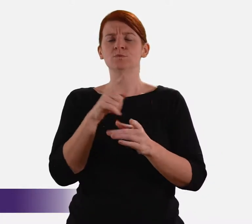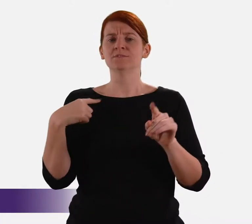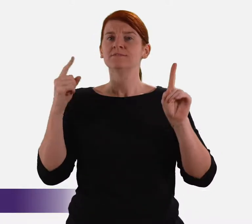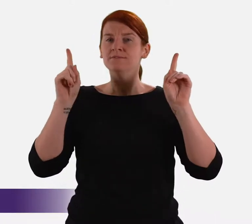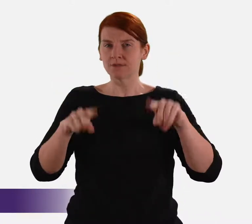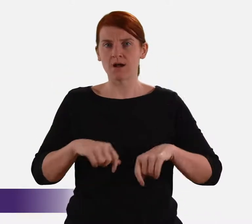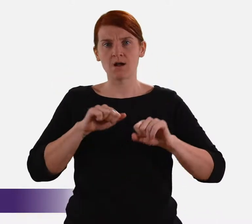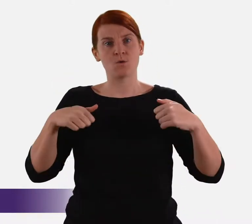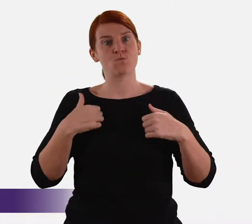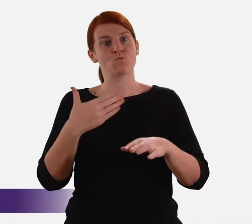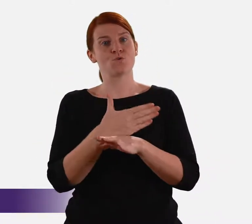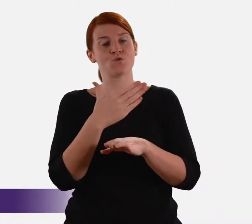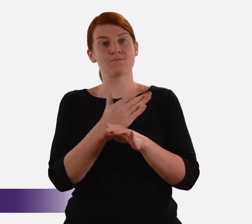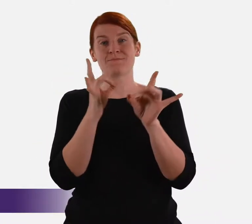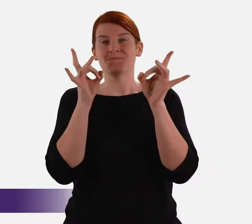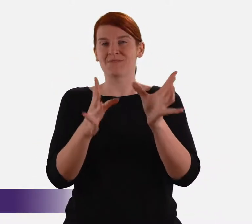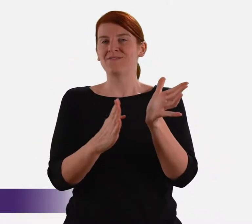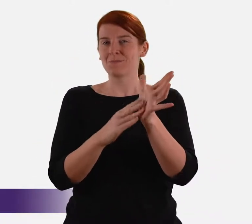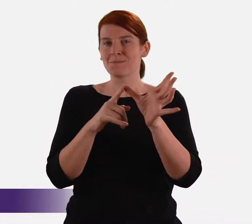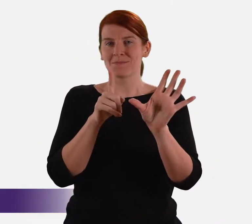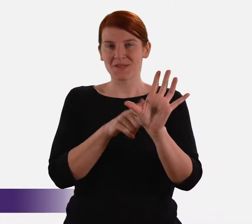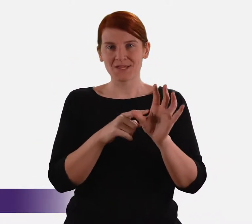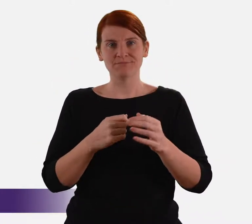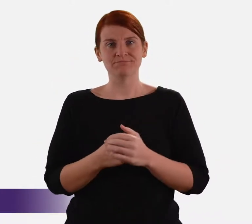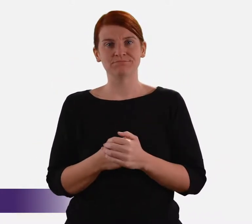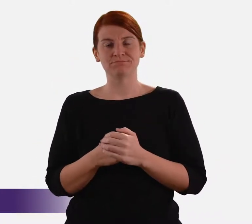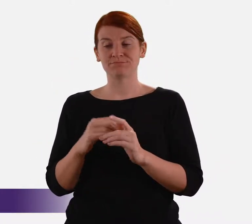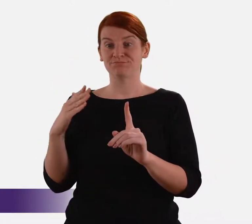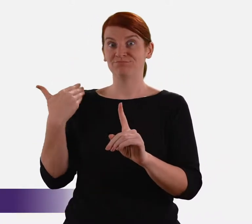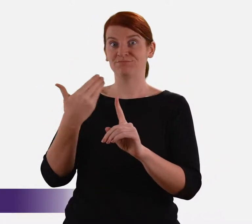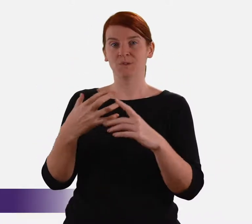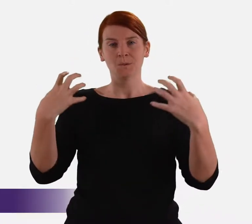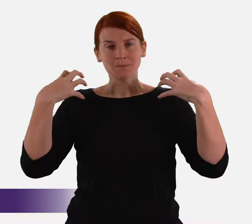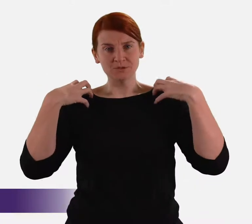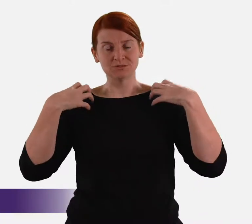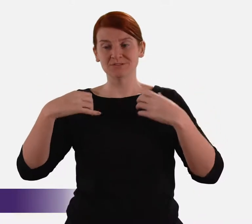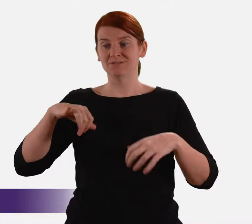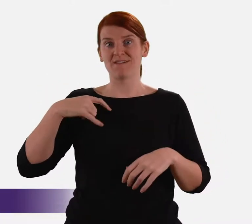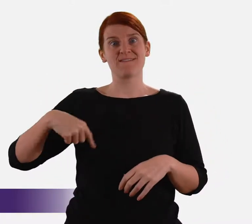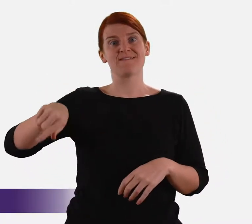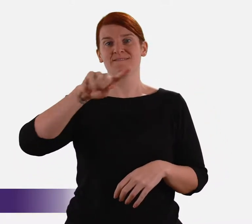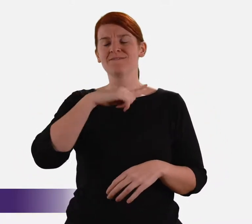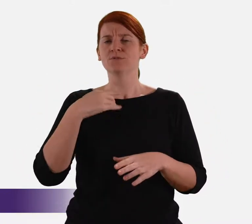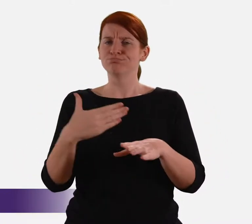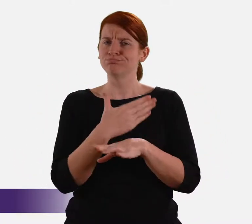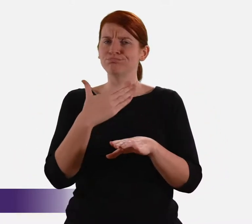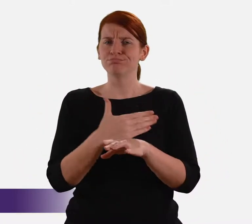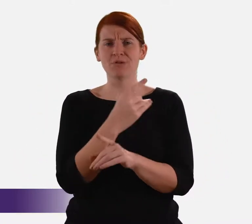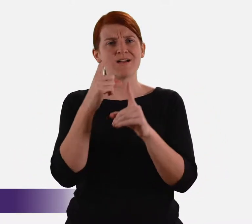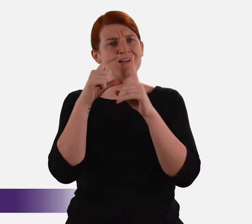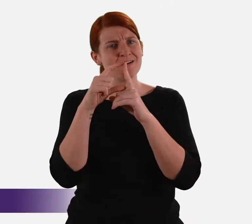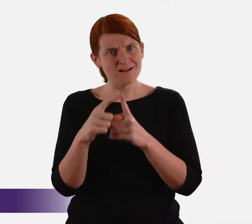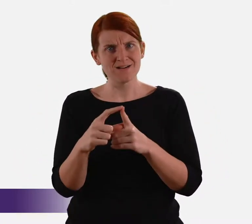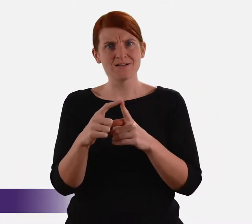But we really began our work at the beginning of May. Since then all Commissioners and staff have worked extremely hard